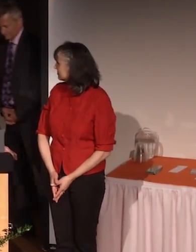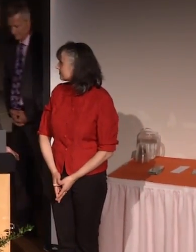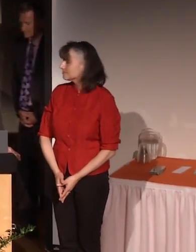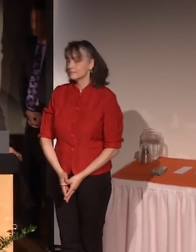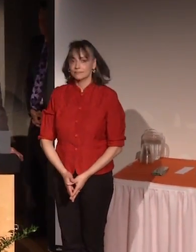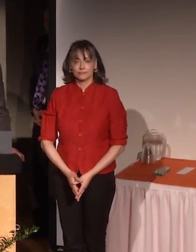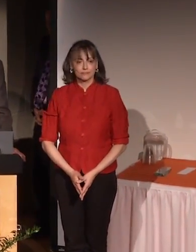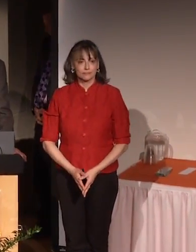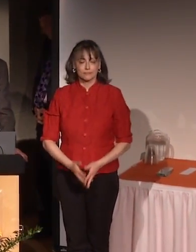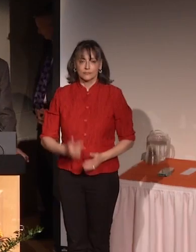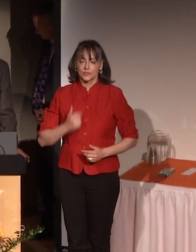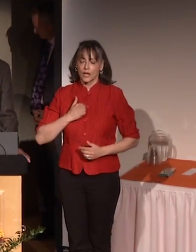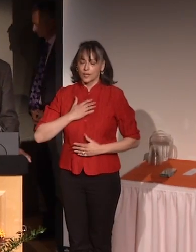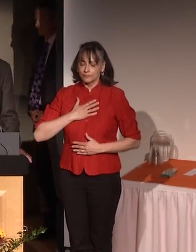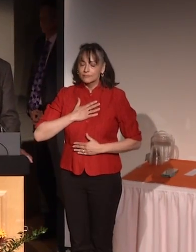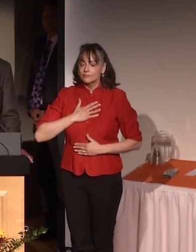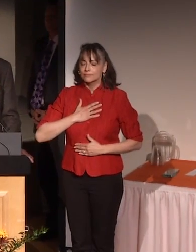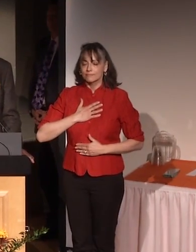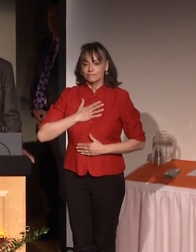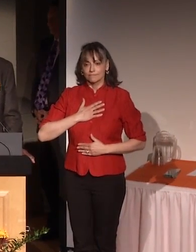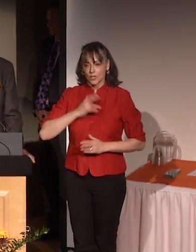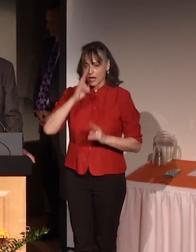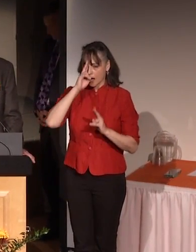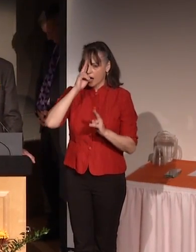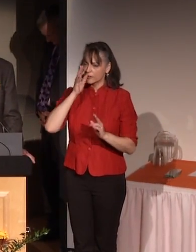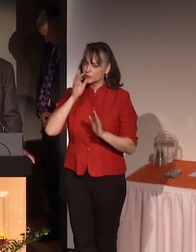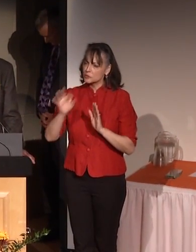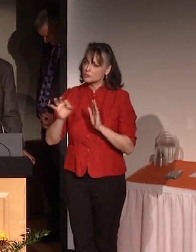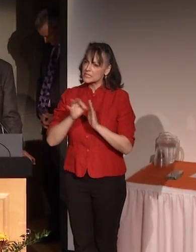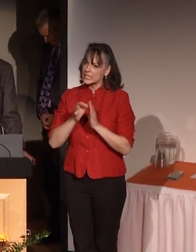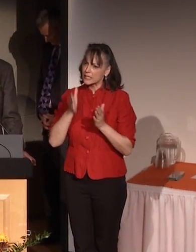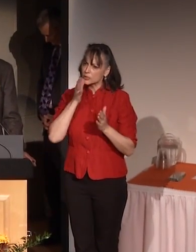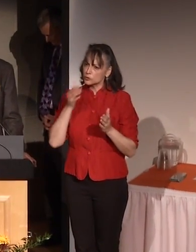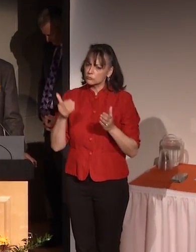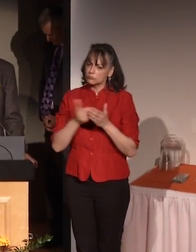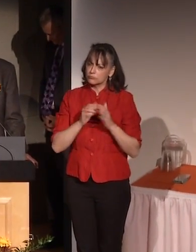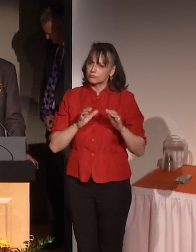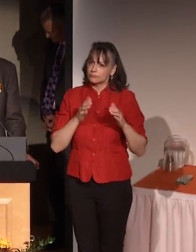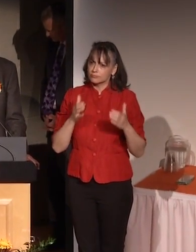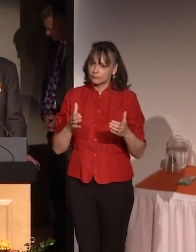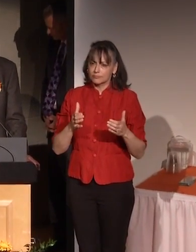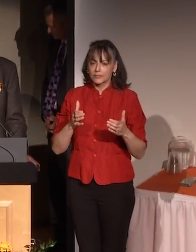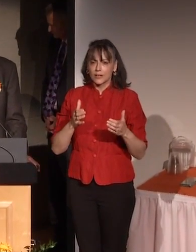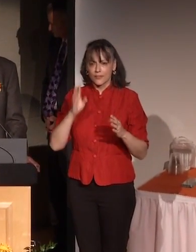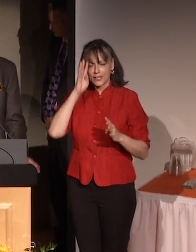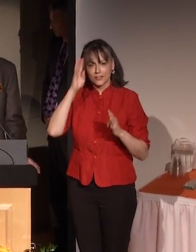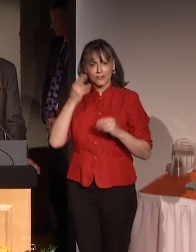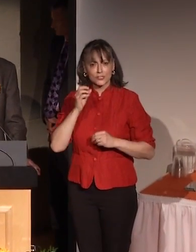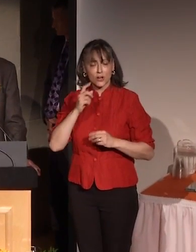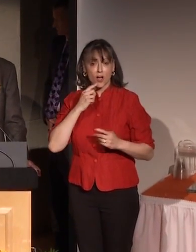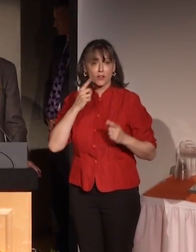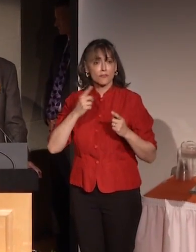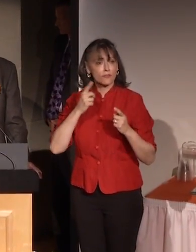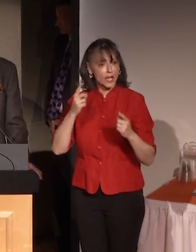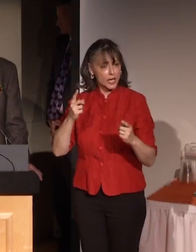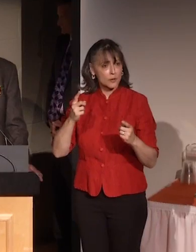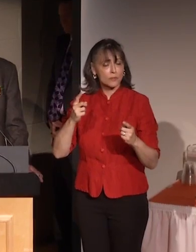I'm greatly honored to be selected to the RIT Innovation Hall of Fame and I'd like to thank, and I'd also like to also